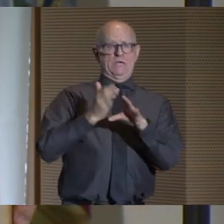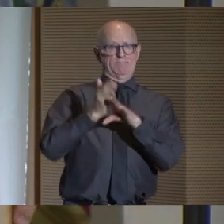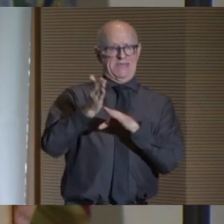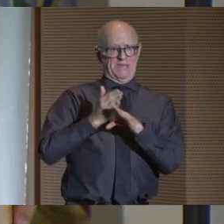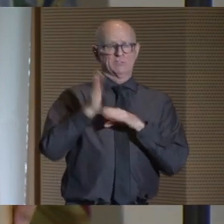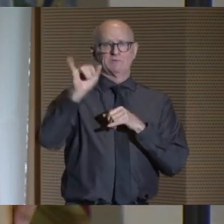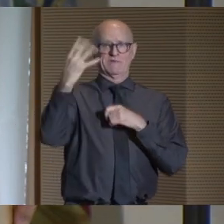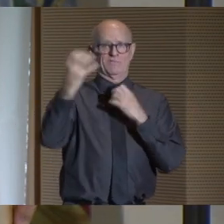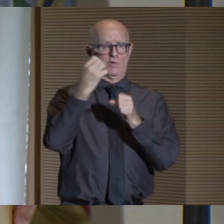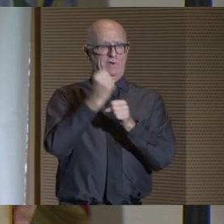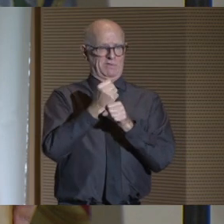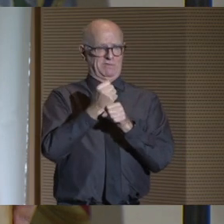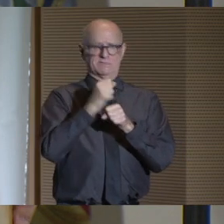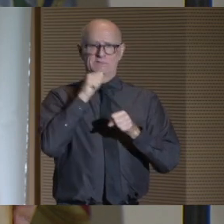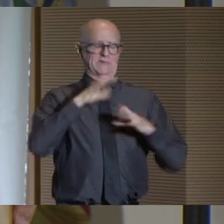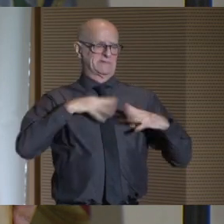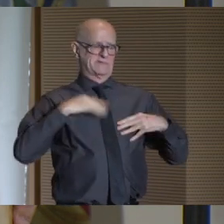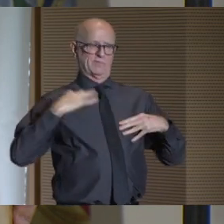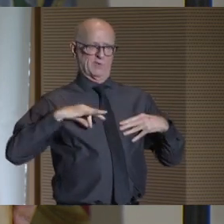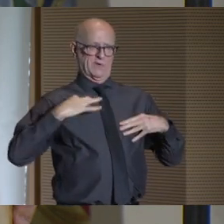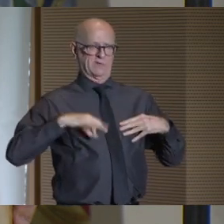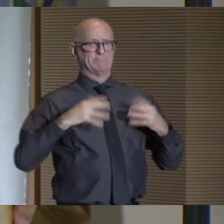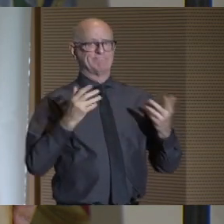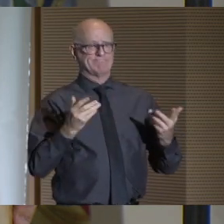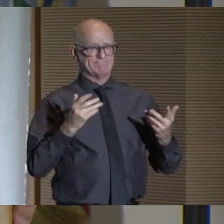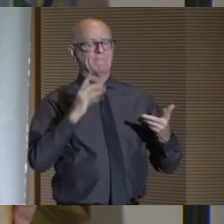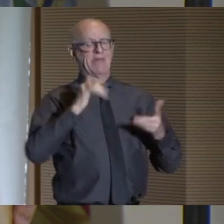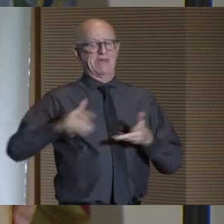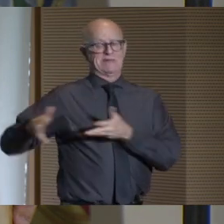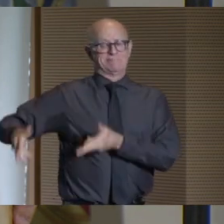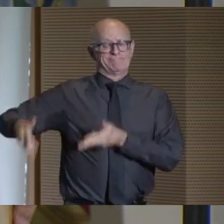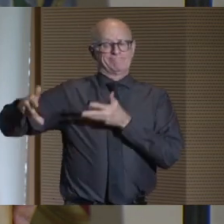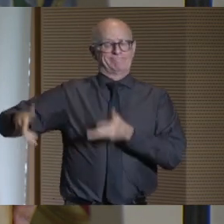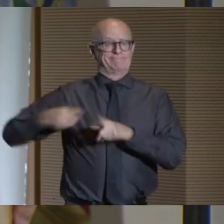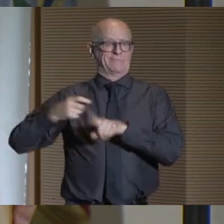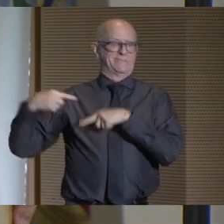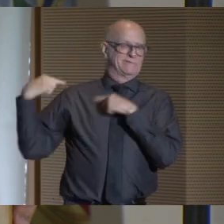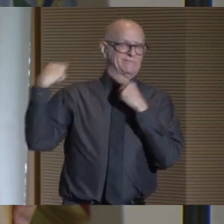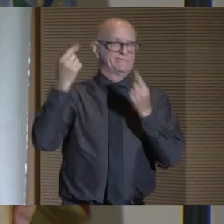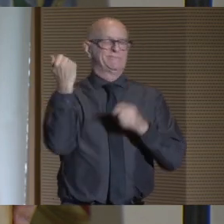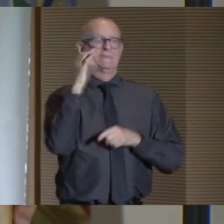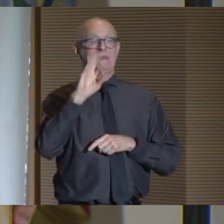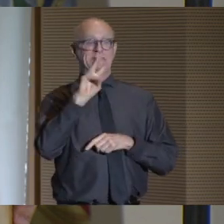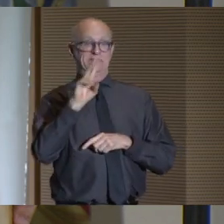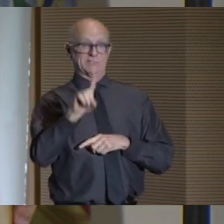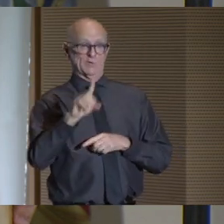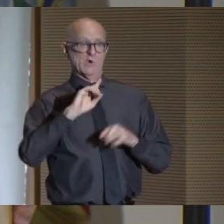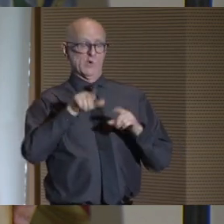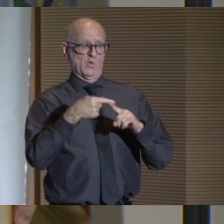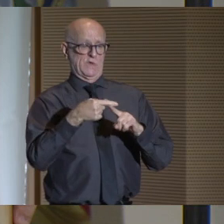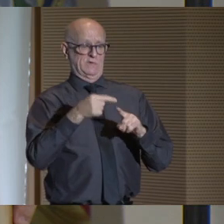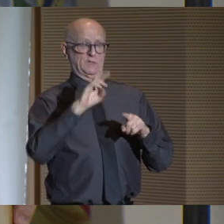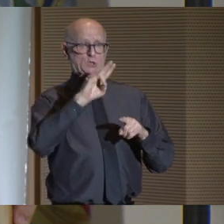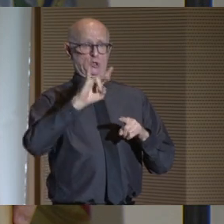in the same major at a senior college. It's a vestige of the era before 1961,